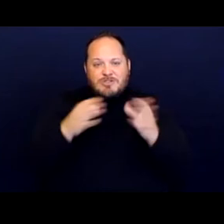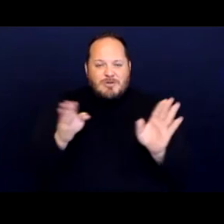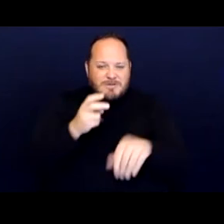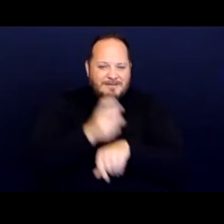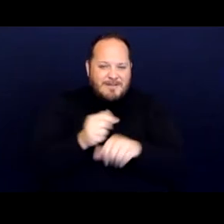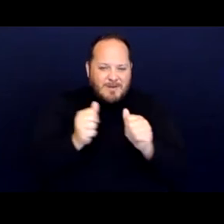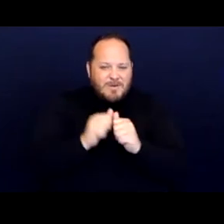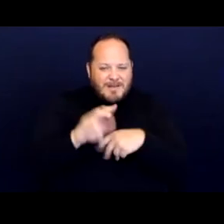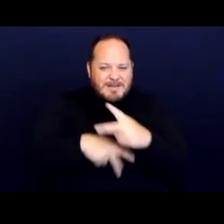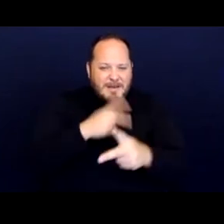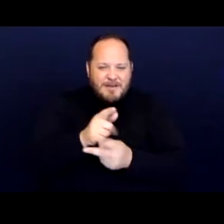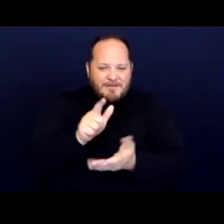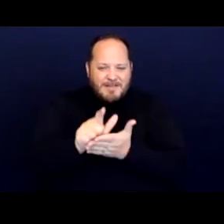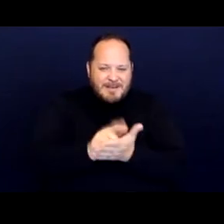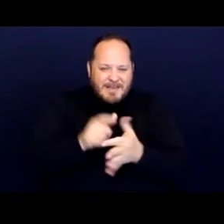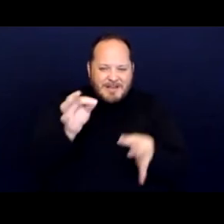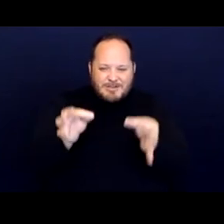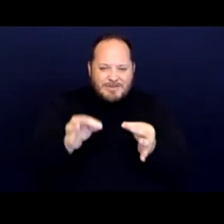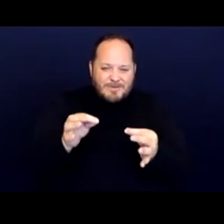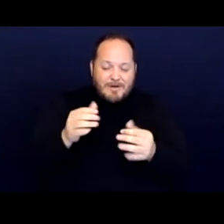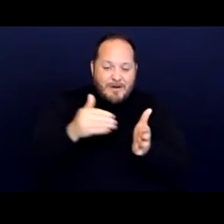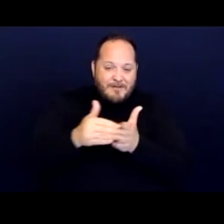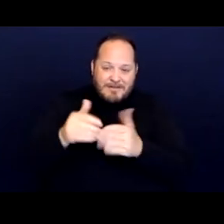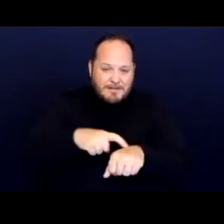so that some cases haven't gone all that way